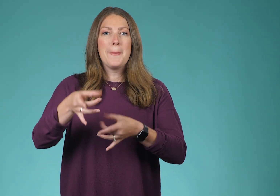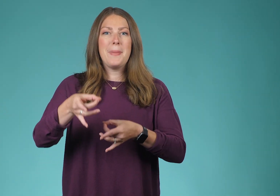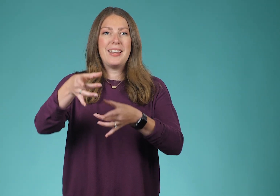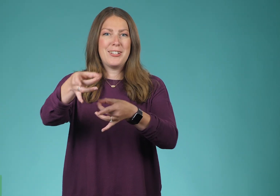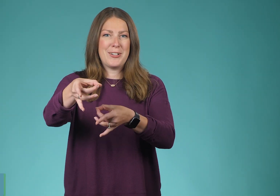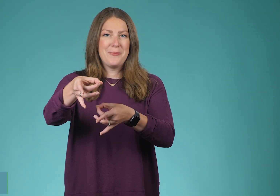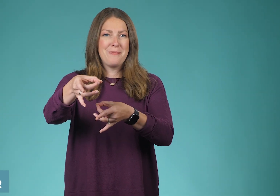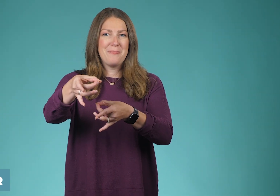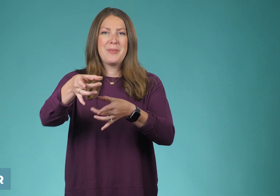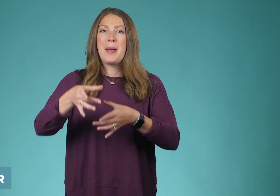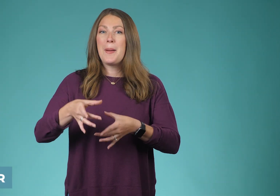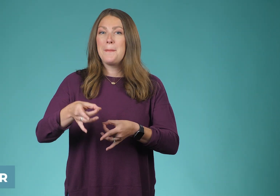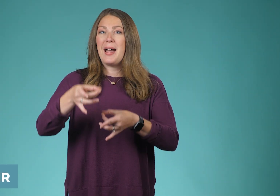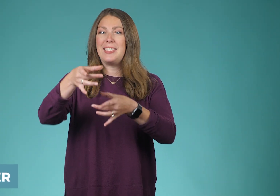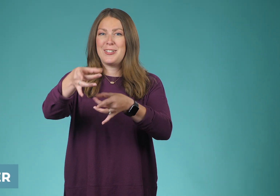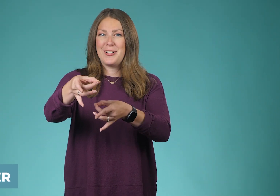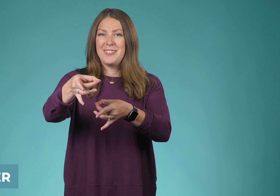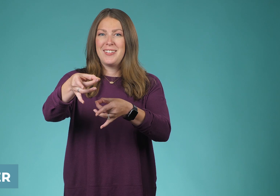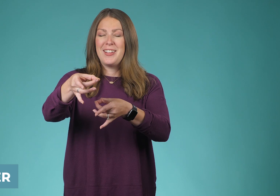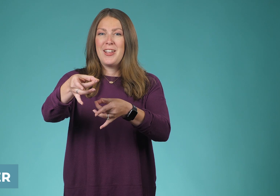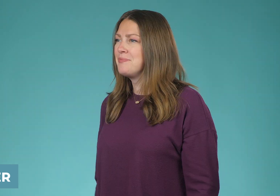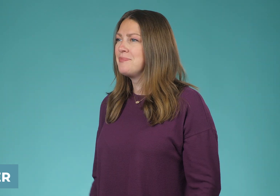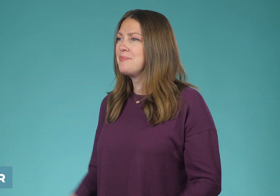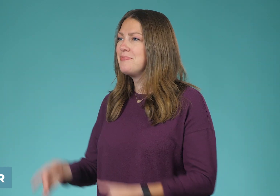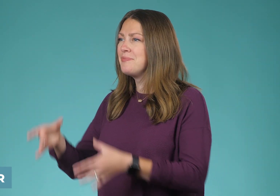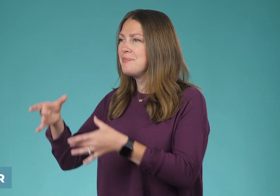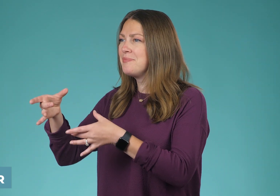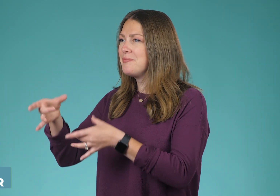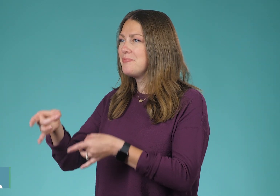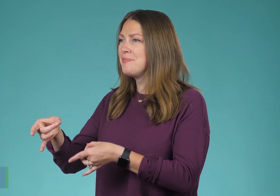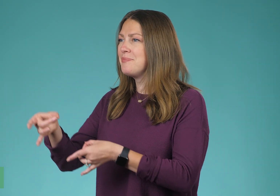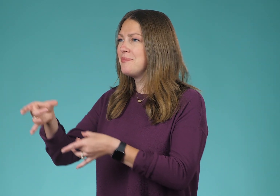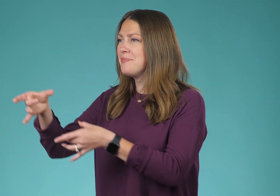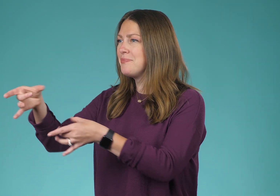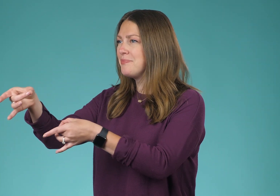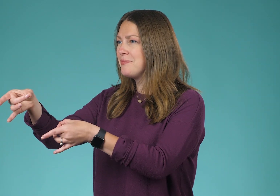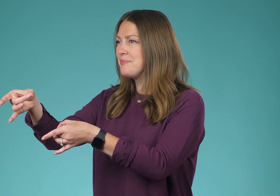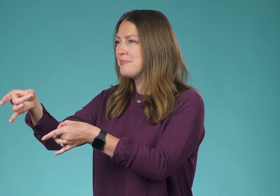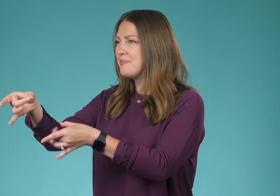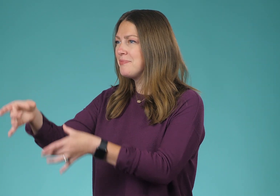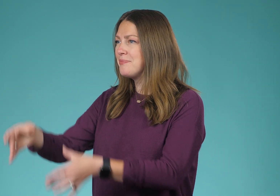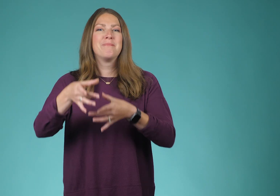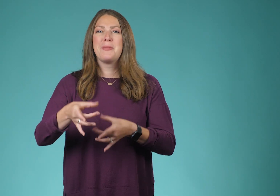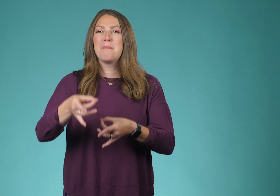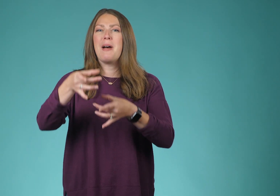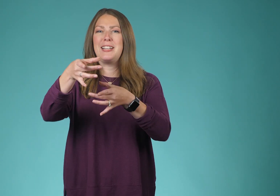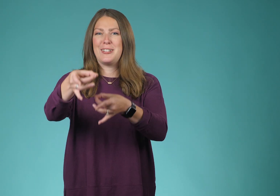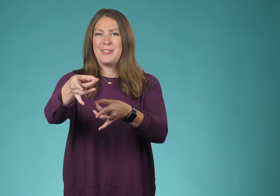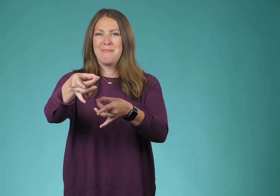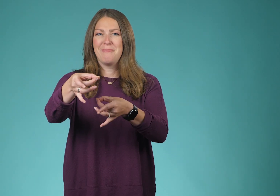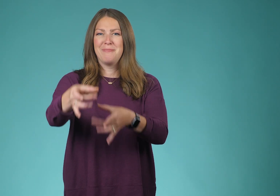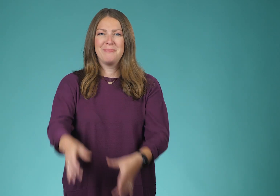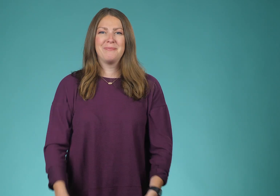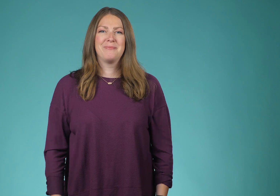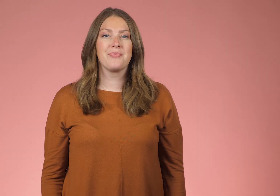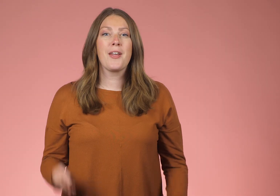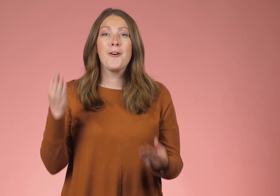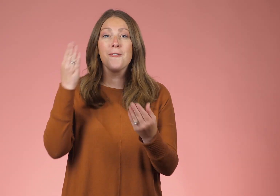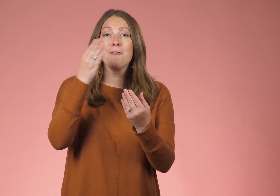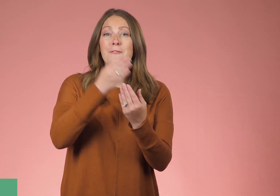Binder. You're making the rings of the three ring binder. Binder